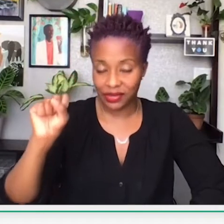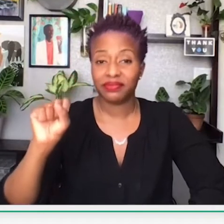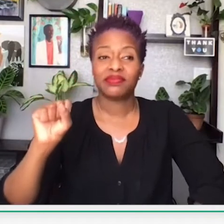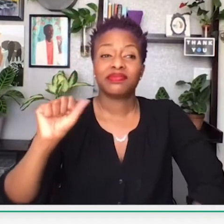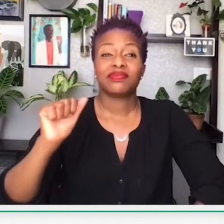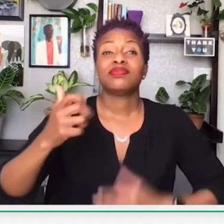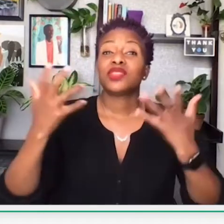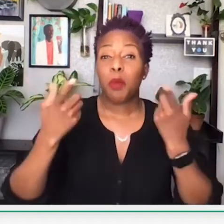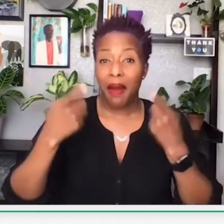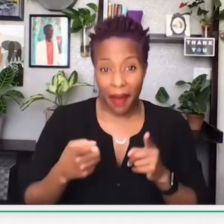Here, we have the Tulsa Riots.